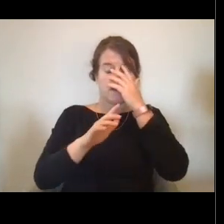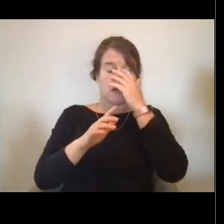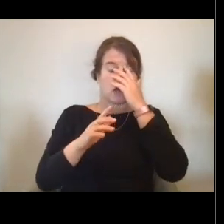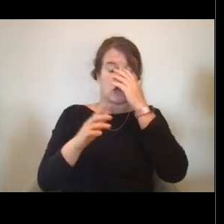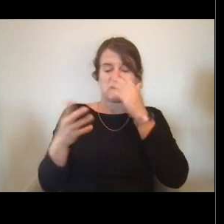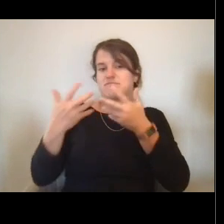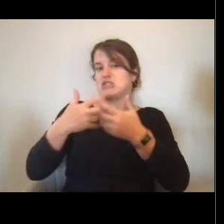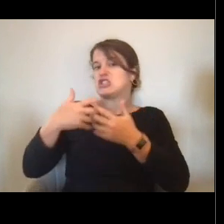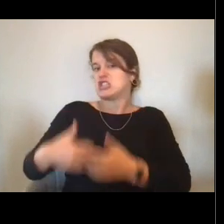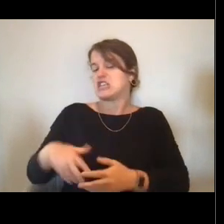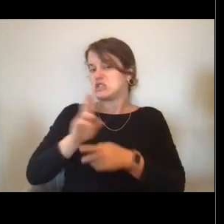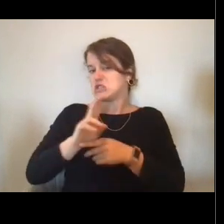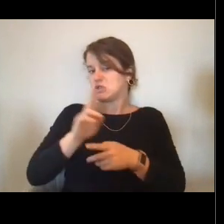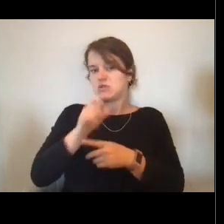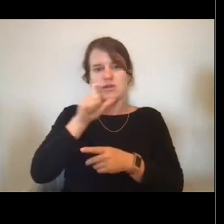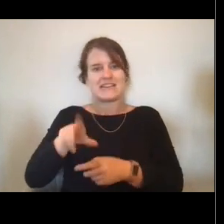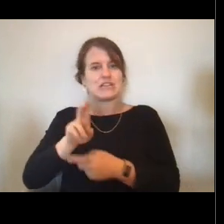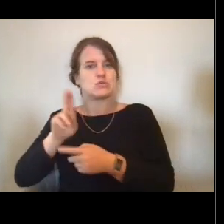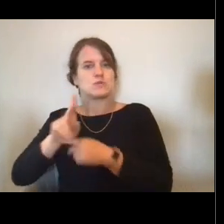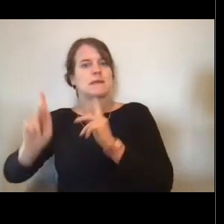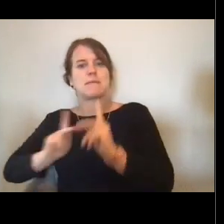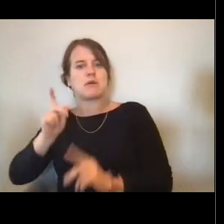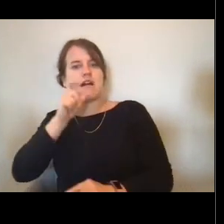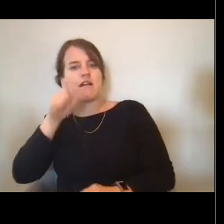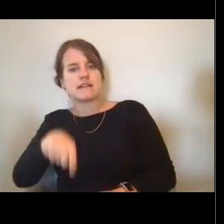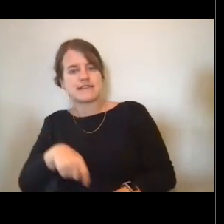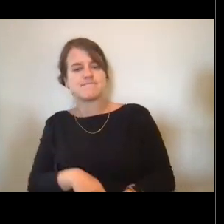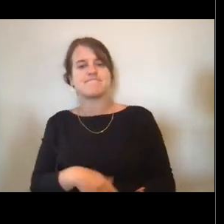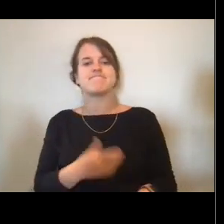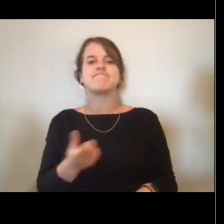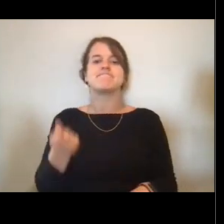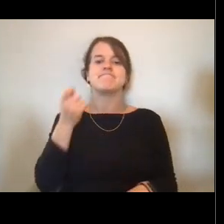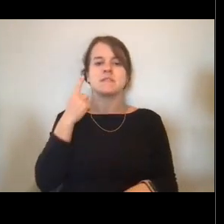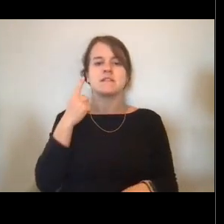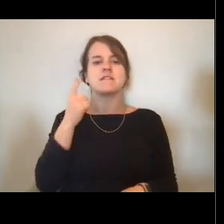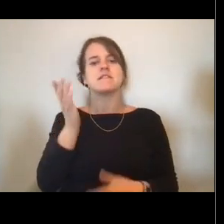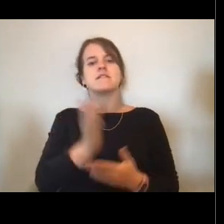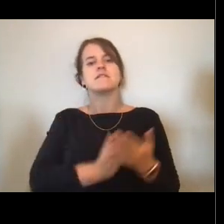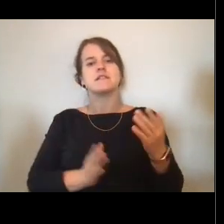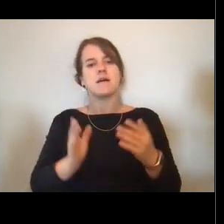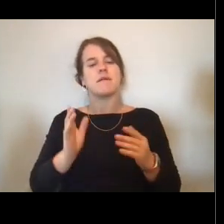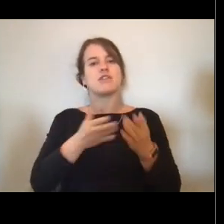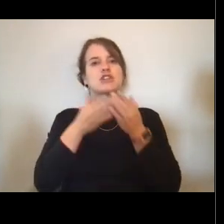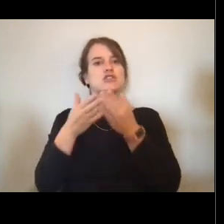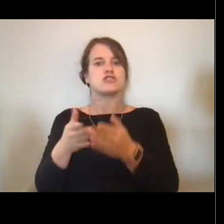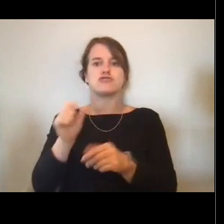And our ships are located all over the US Alaska, Hawaii and all of the coasts.